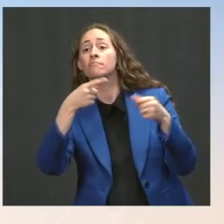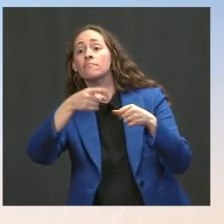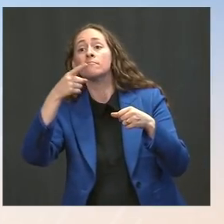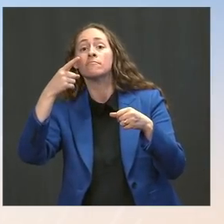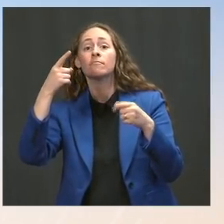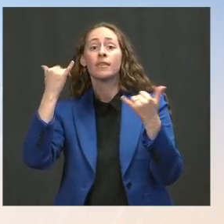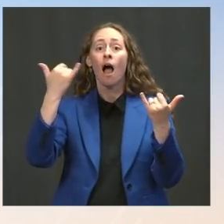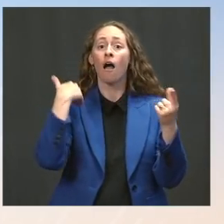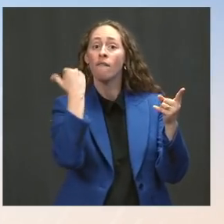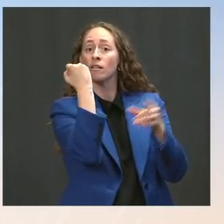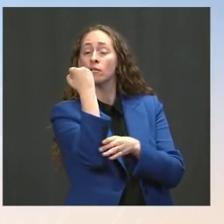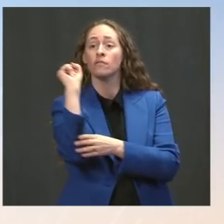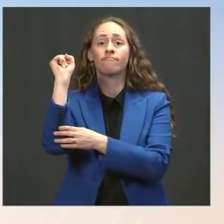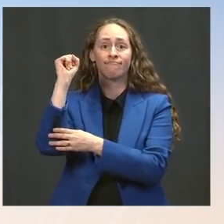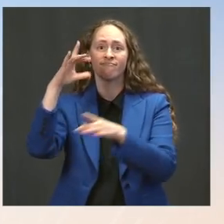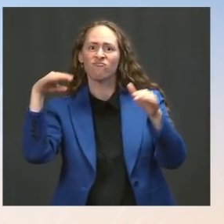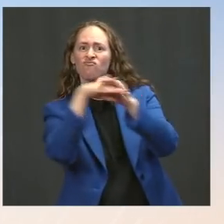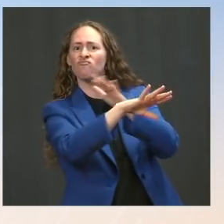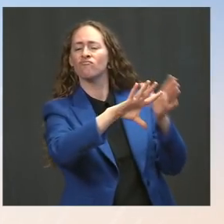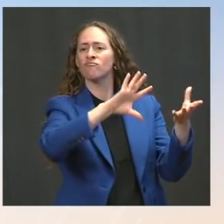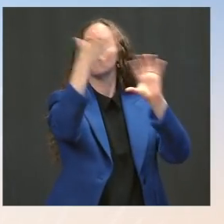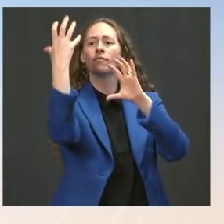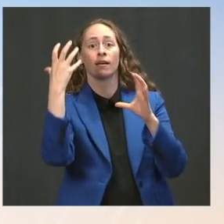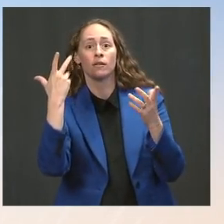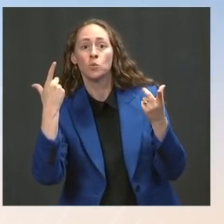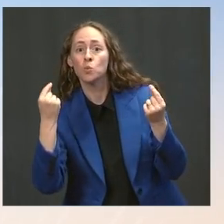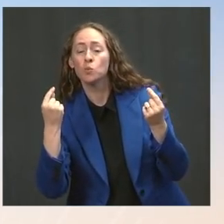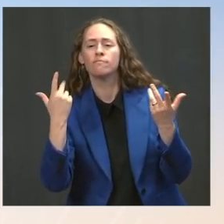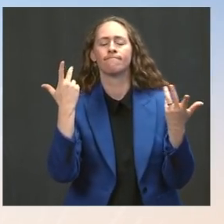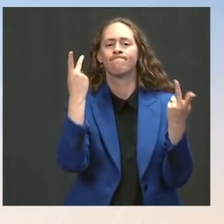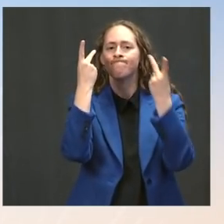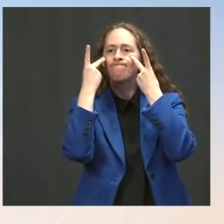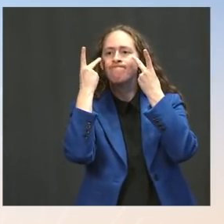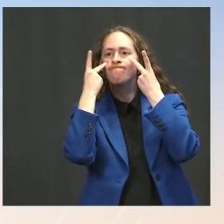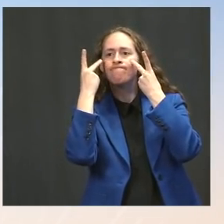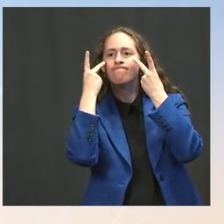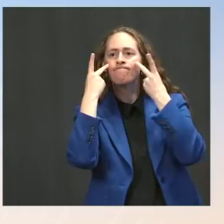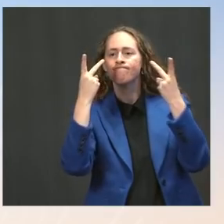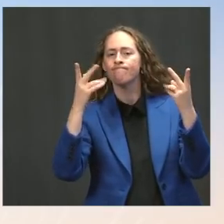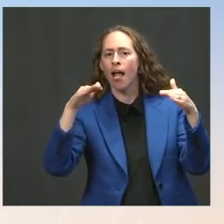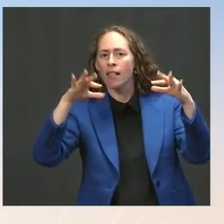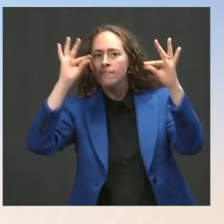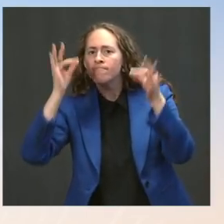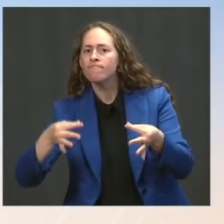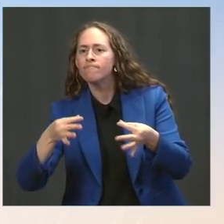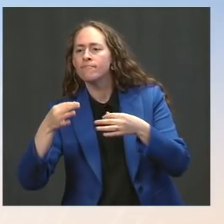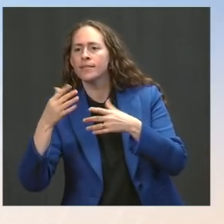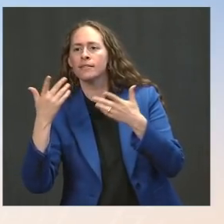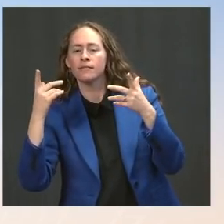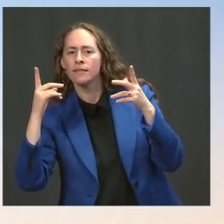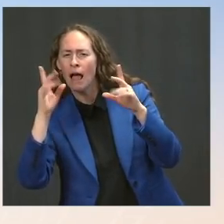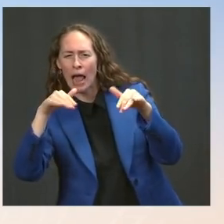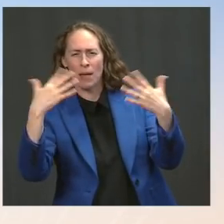to conduct a legal analysis before making a determination. So there hasn't been a conclusion on that front. The Press: Okay. And then I just wanted to ask about the embassy in Tunis,